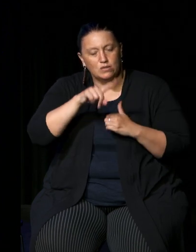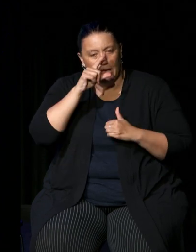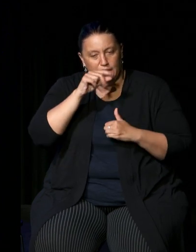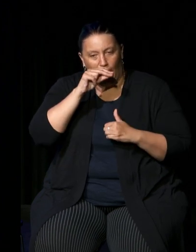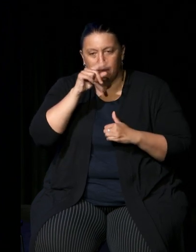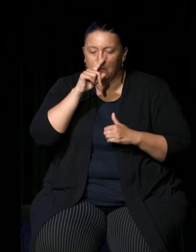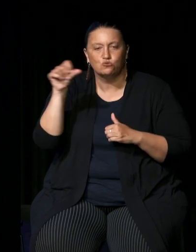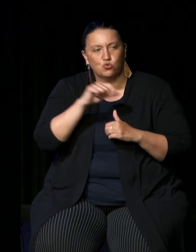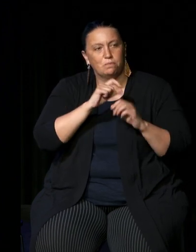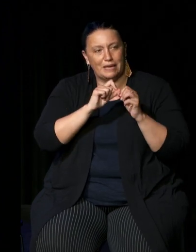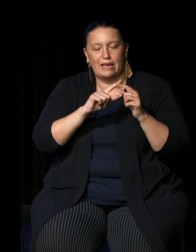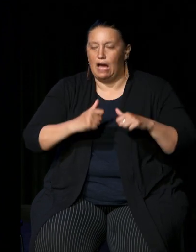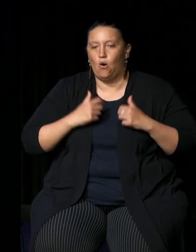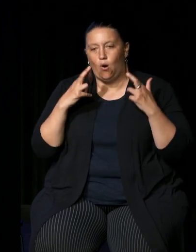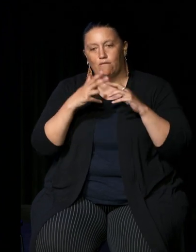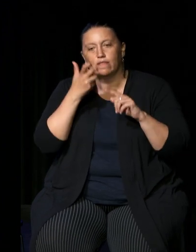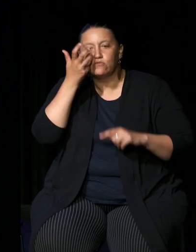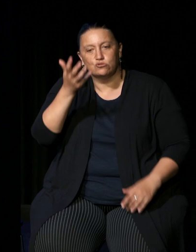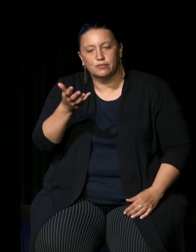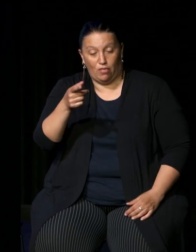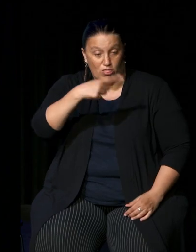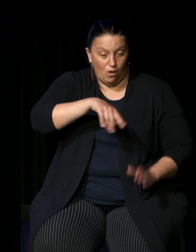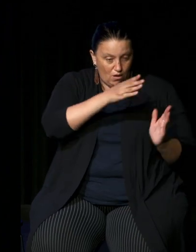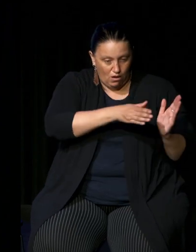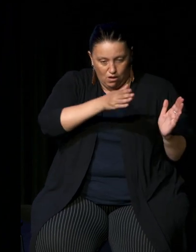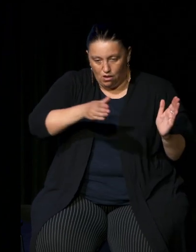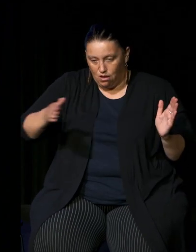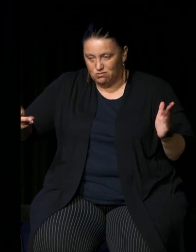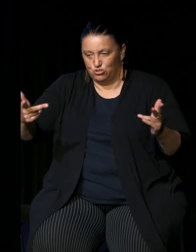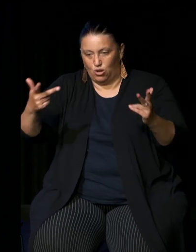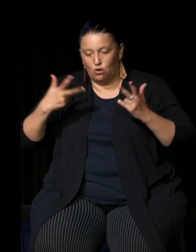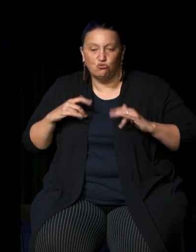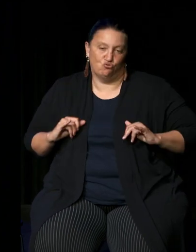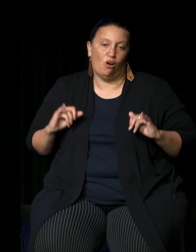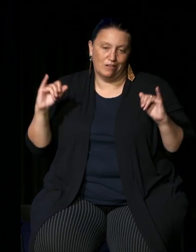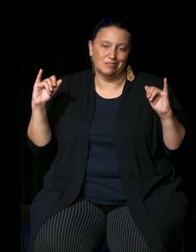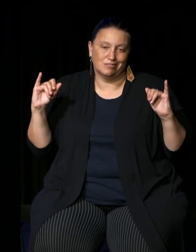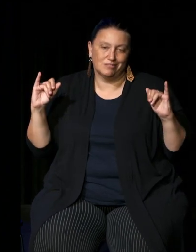these dimensions of our crisis tell plainly the structural nature of our problem